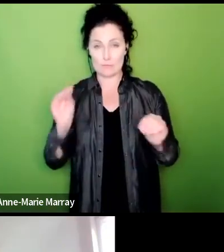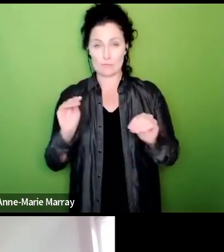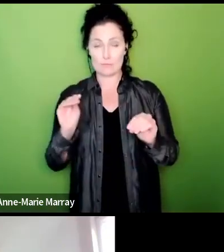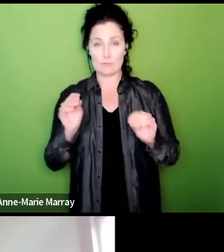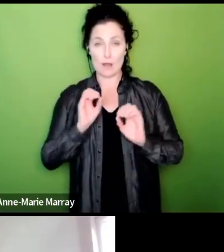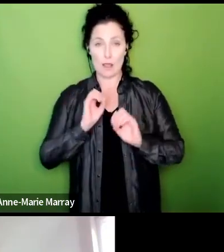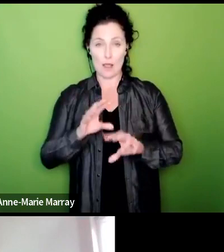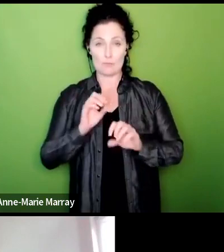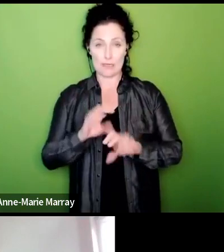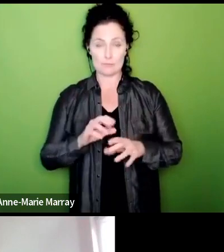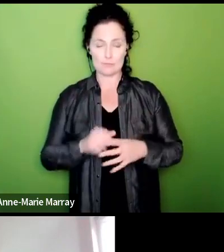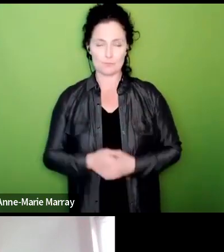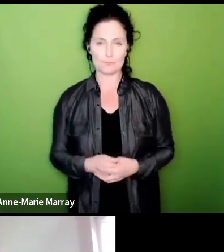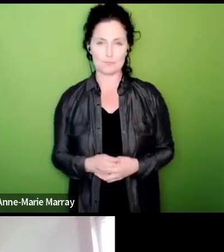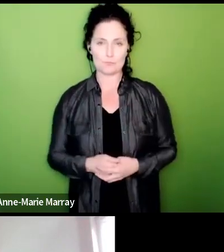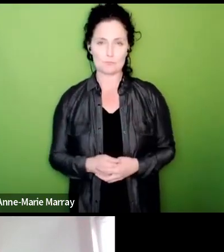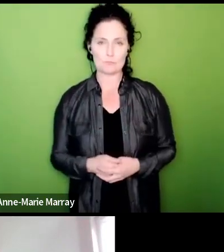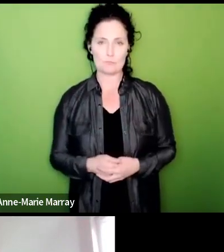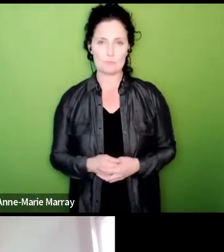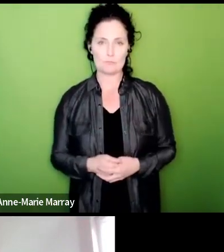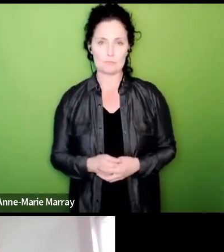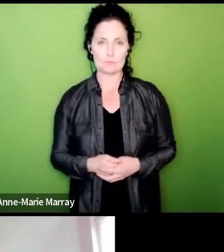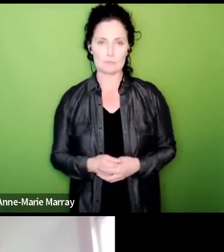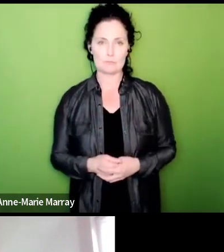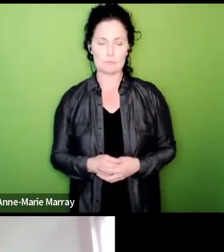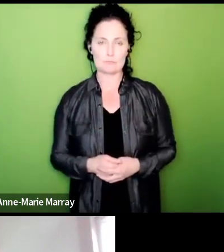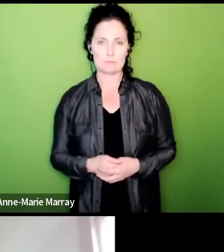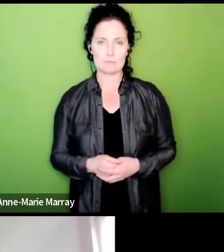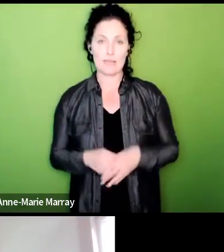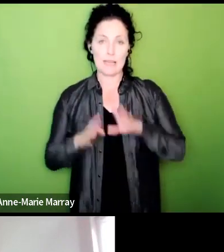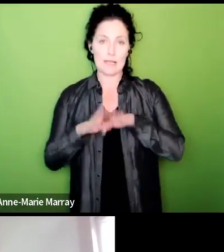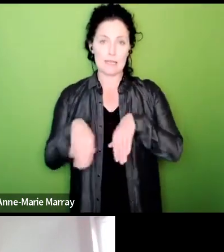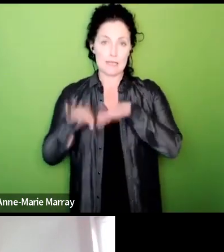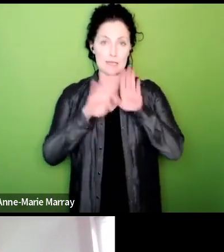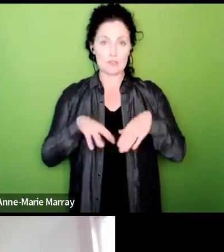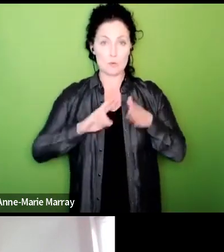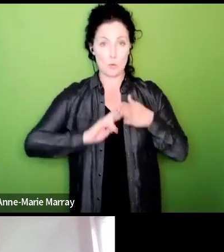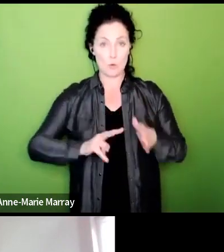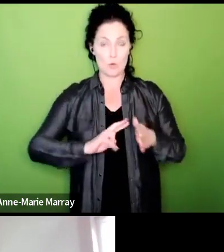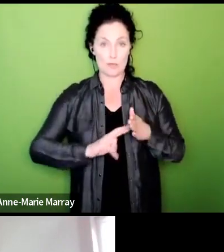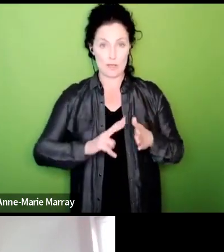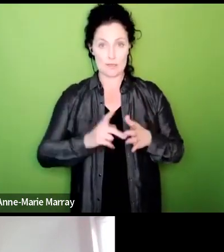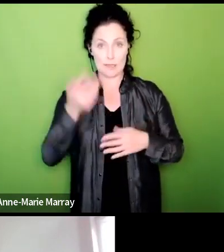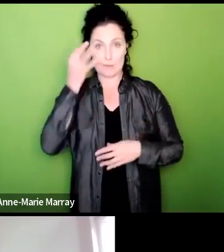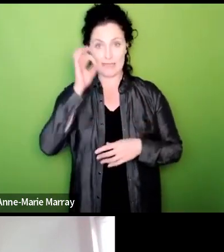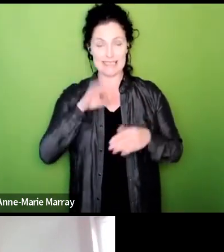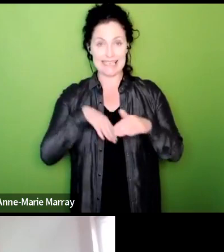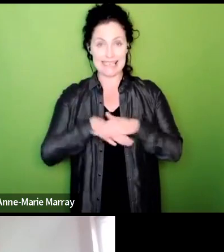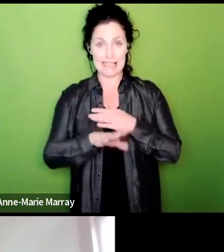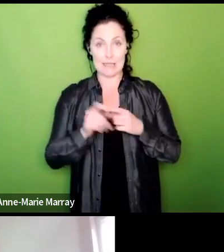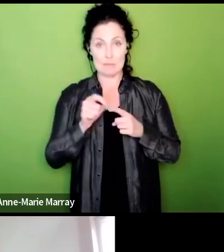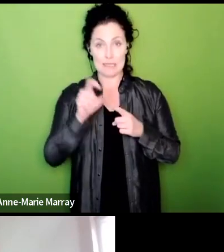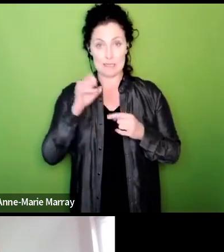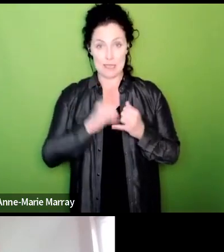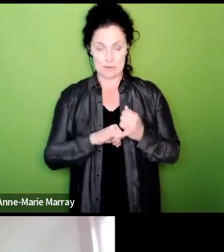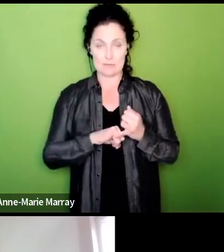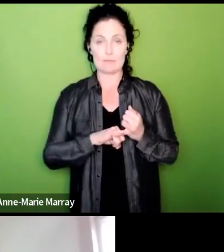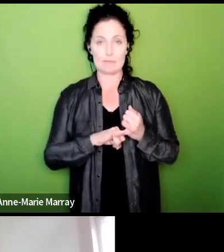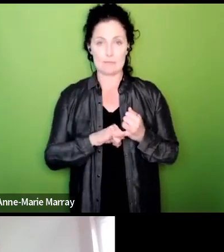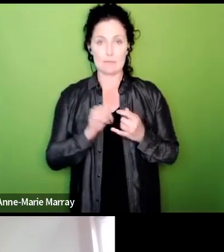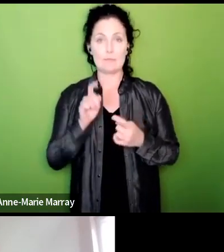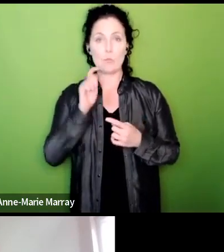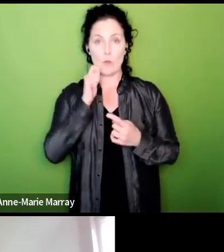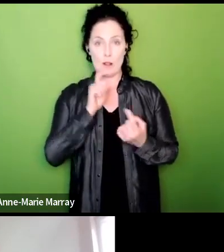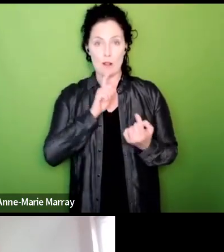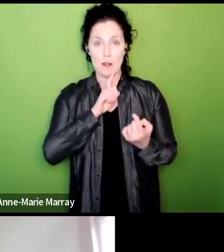Alex and we have a a national organizing committee within PCS that is going to meet fairly quickly